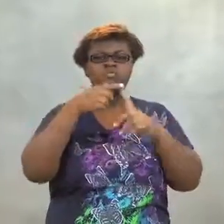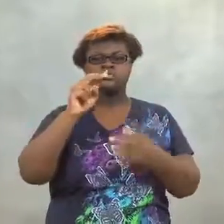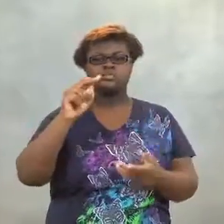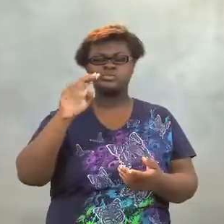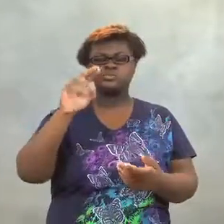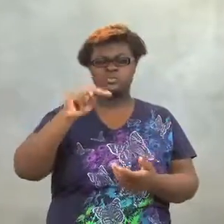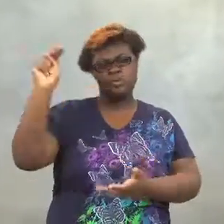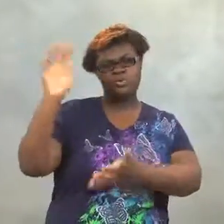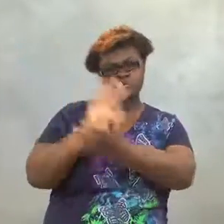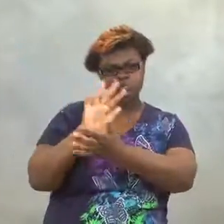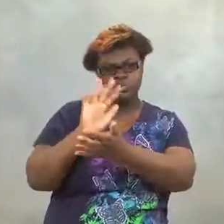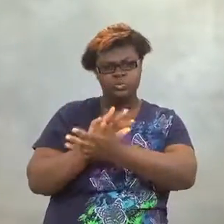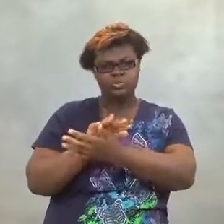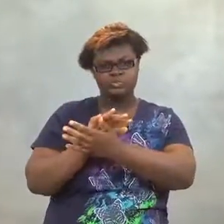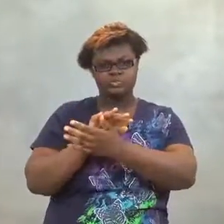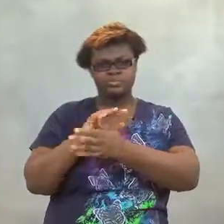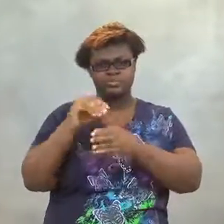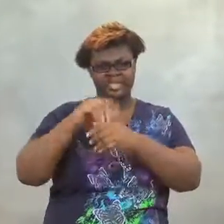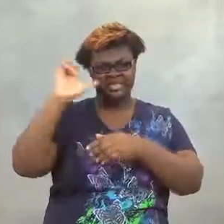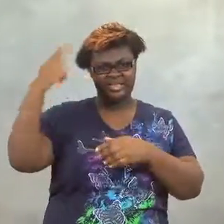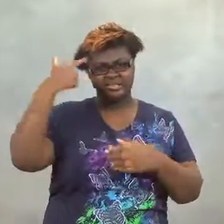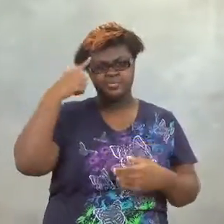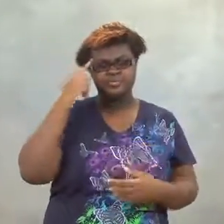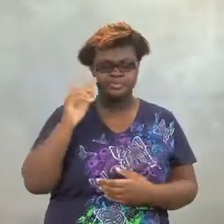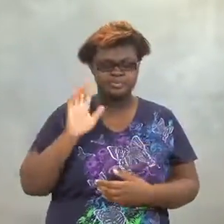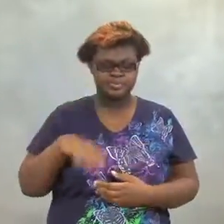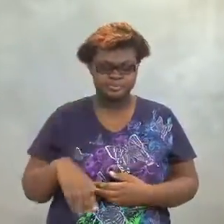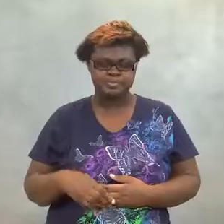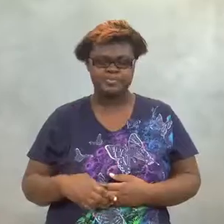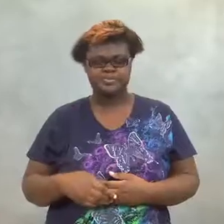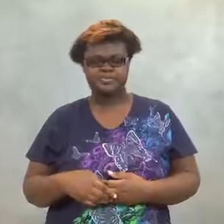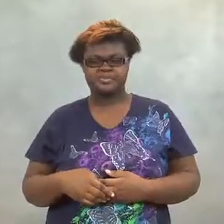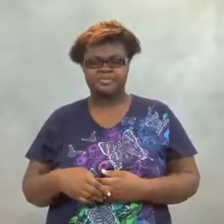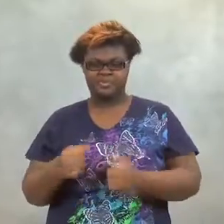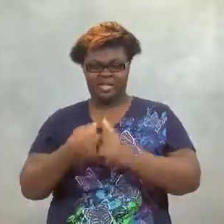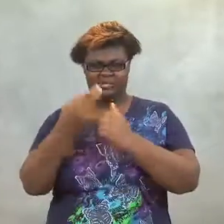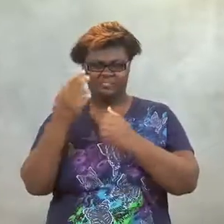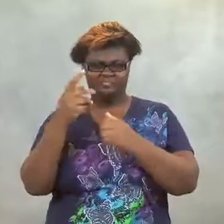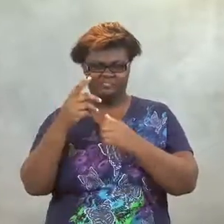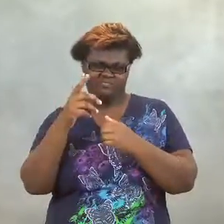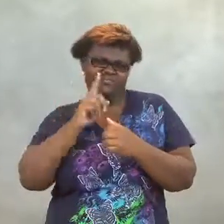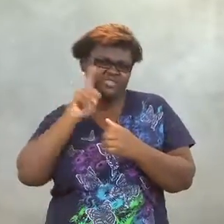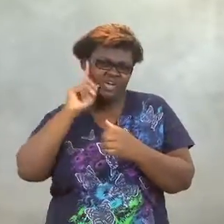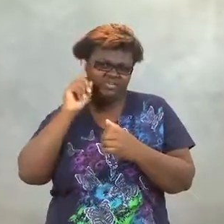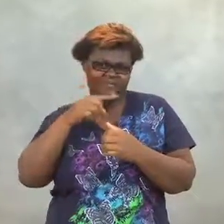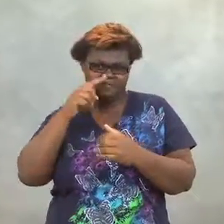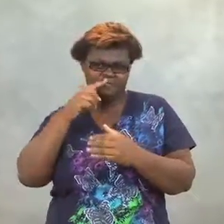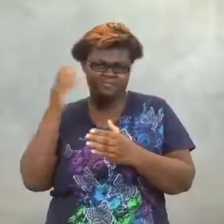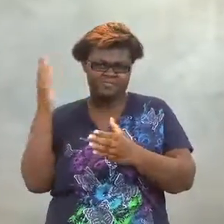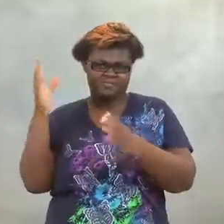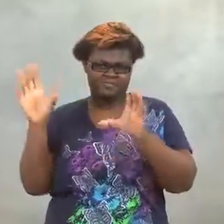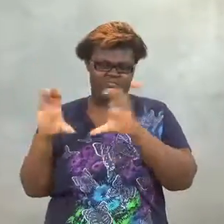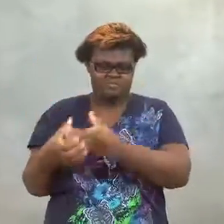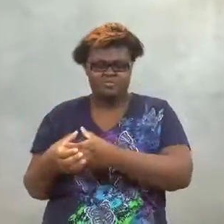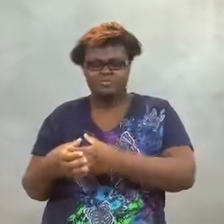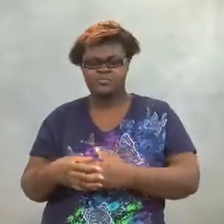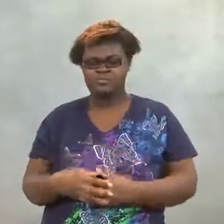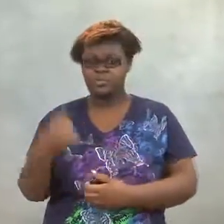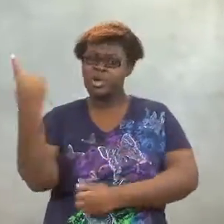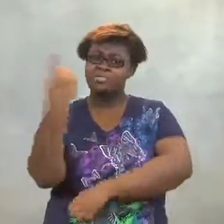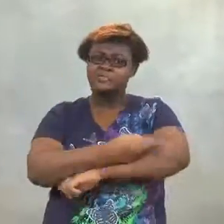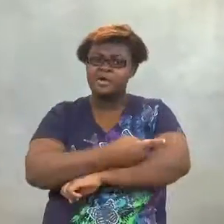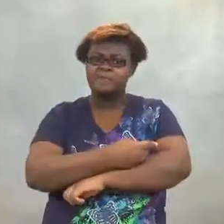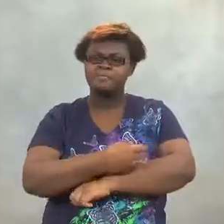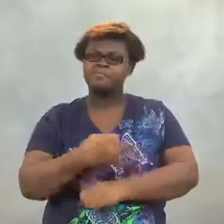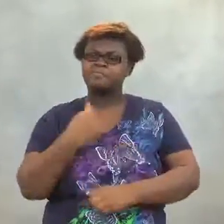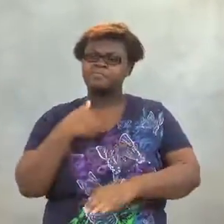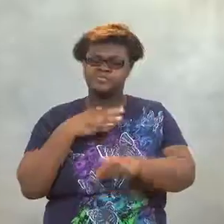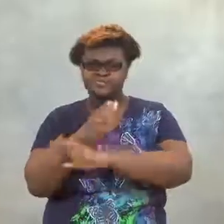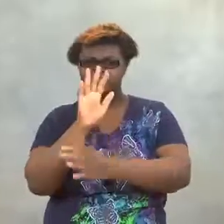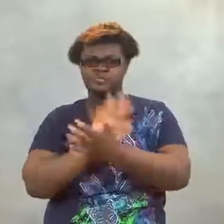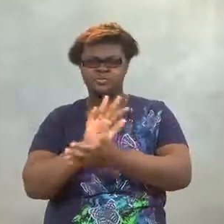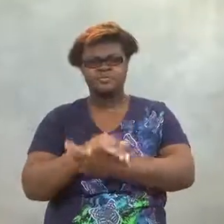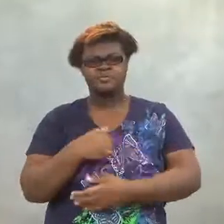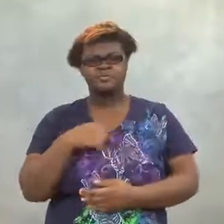That was at North School in Lansing.